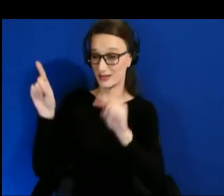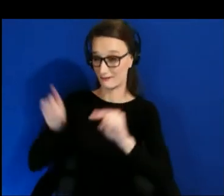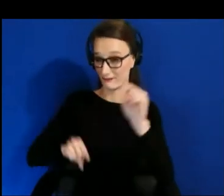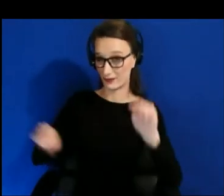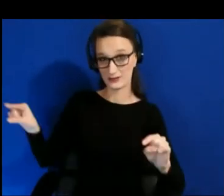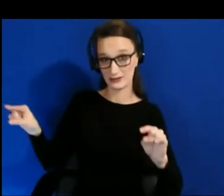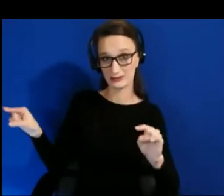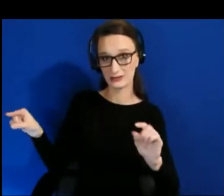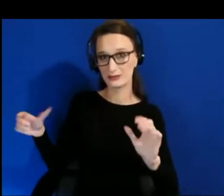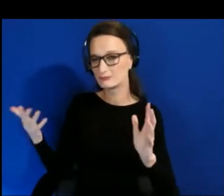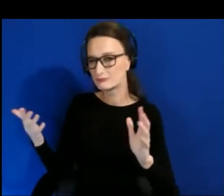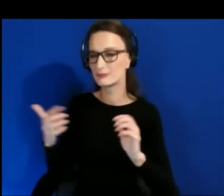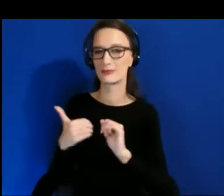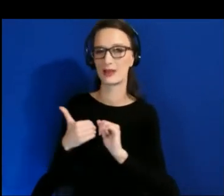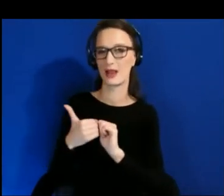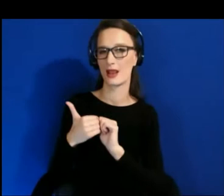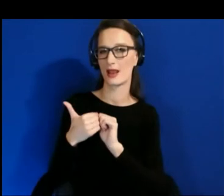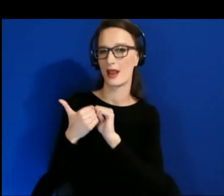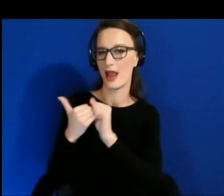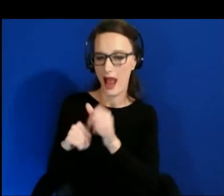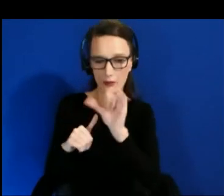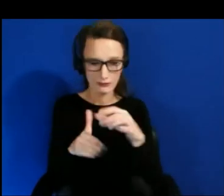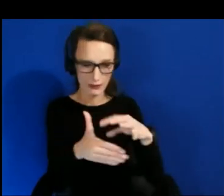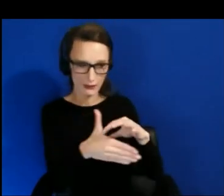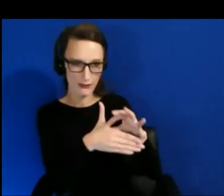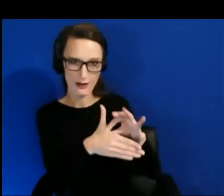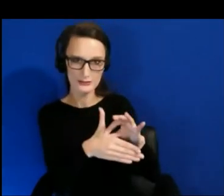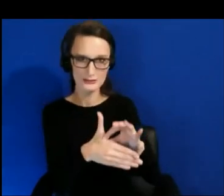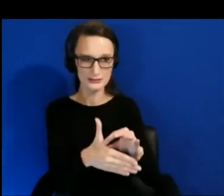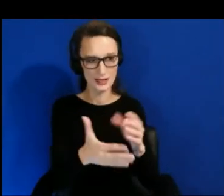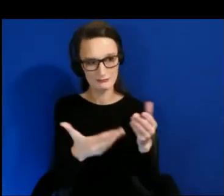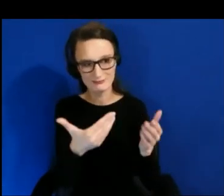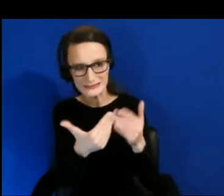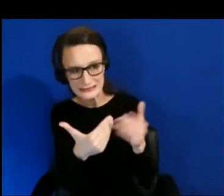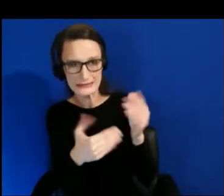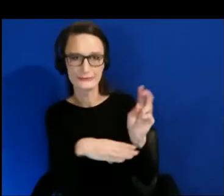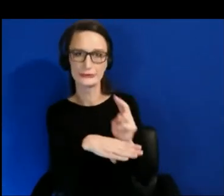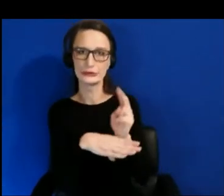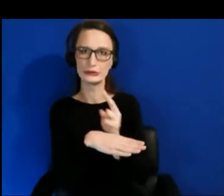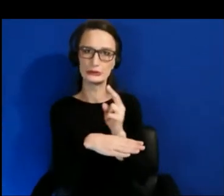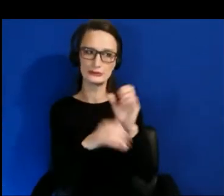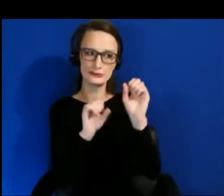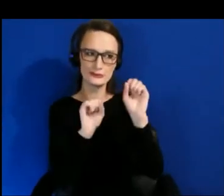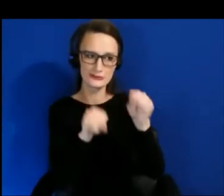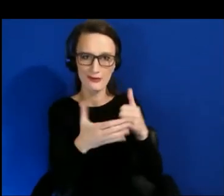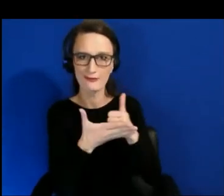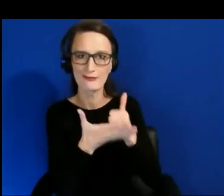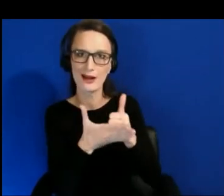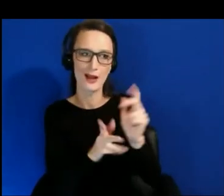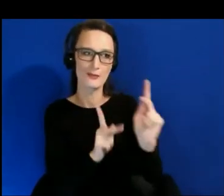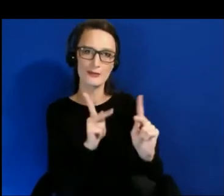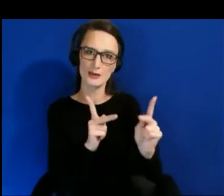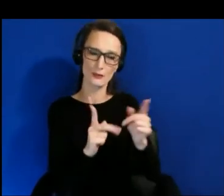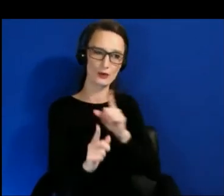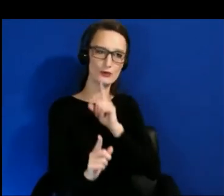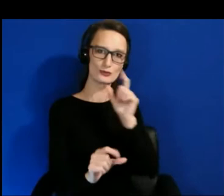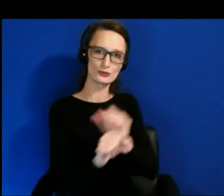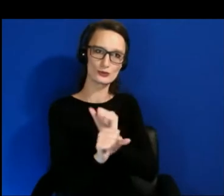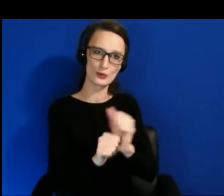How do I make the content usable and useful for the people that you are actually targeting, and how do we make it more inclusive.